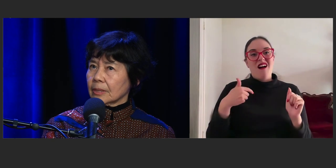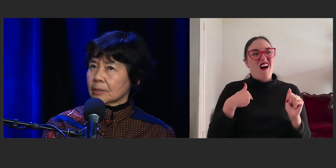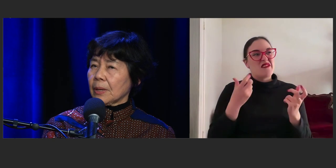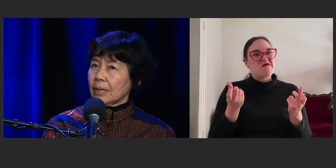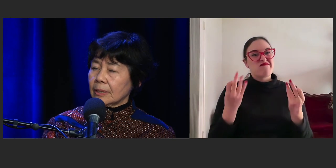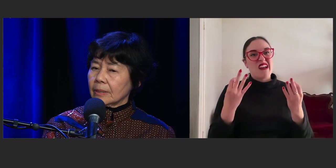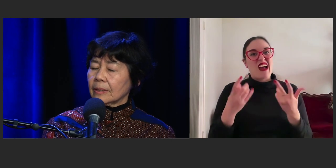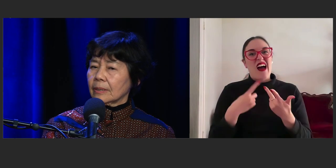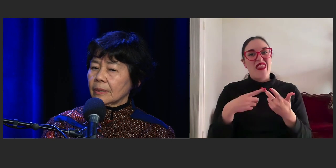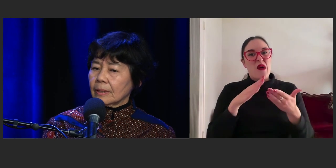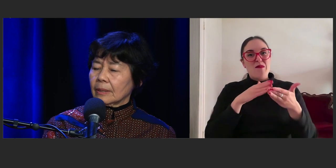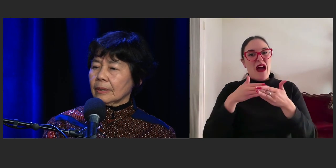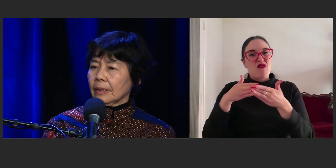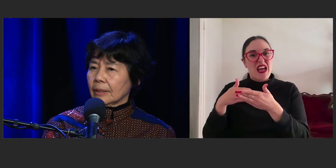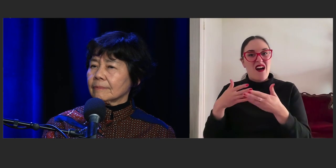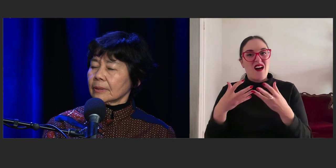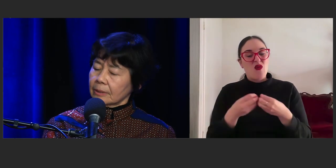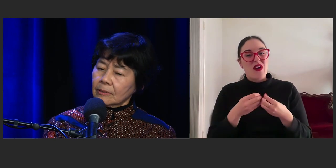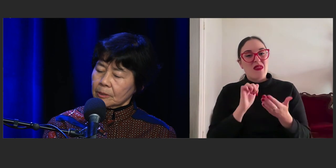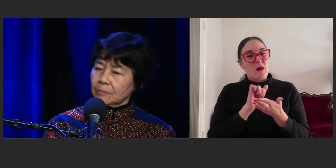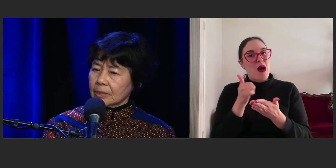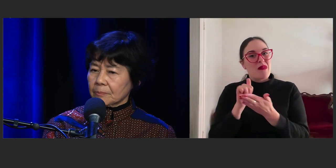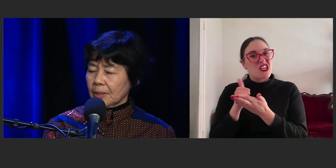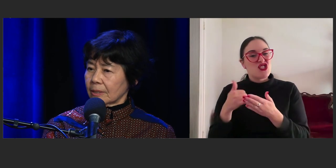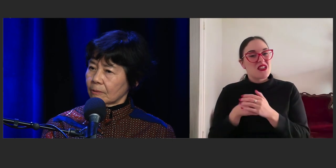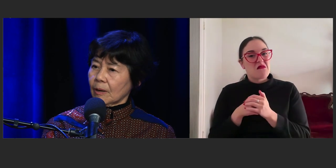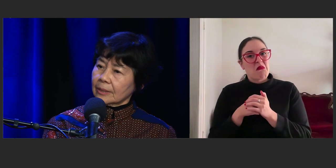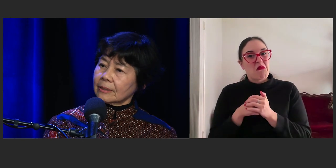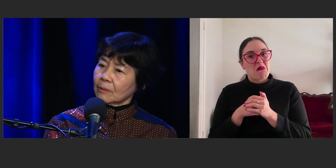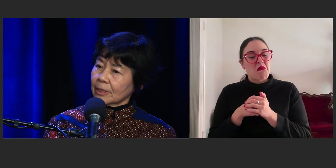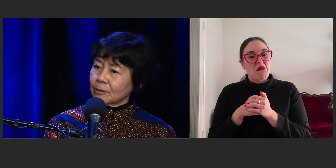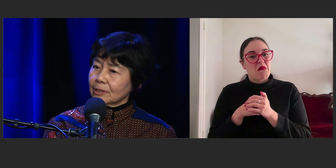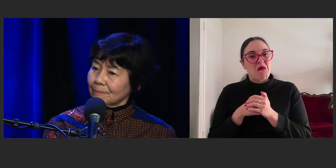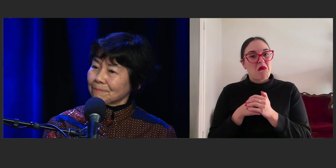It's been, yeah, it's been quite good.